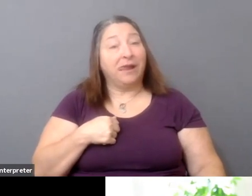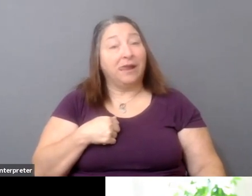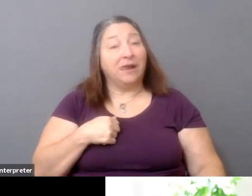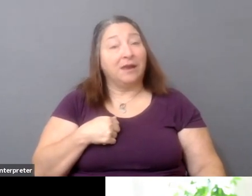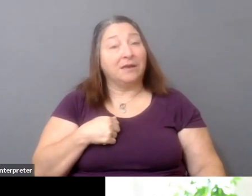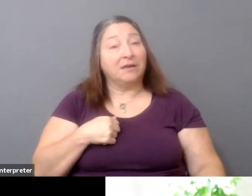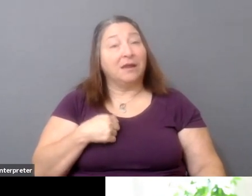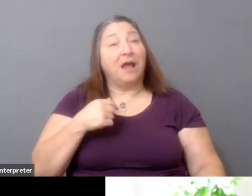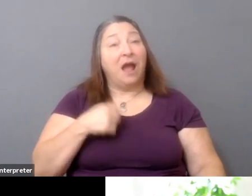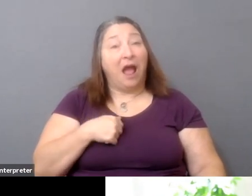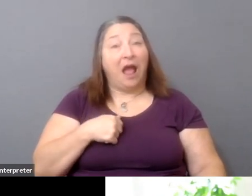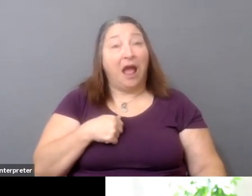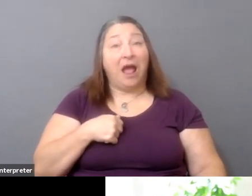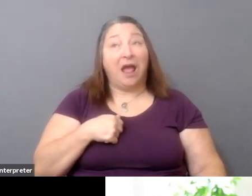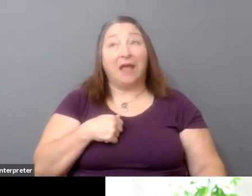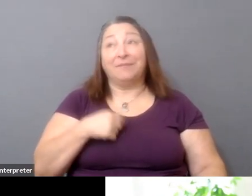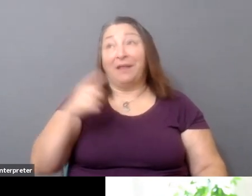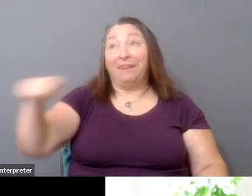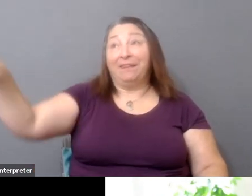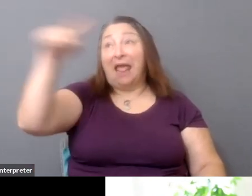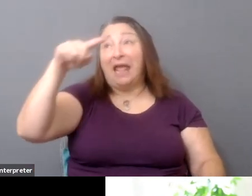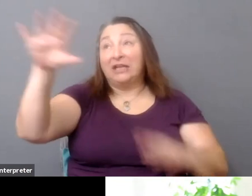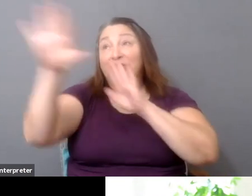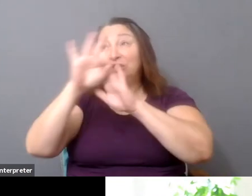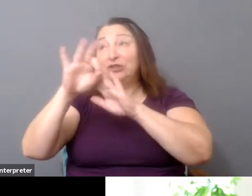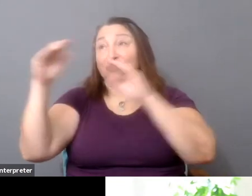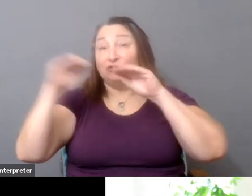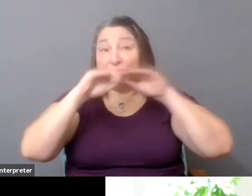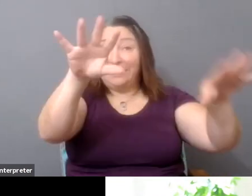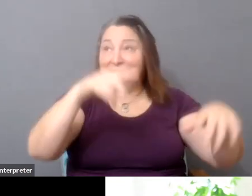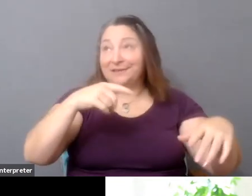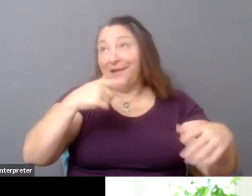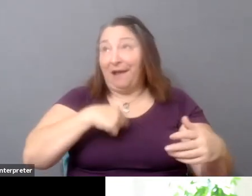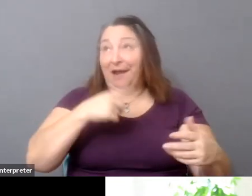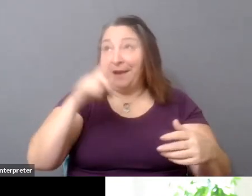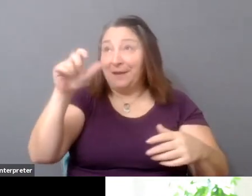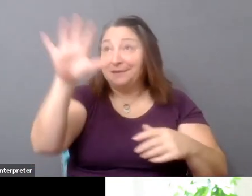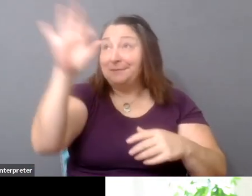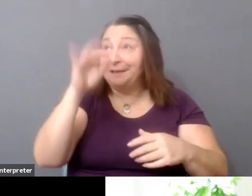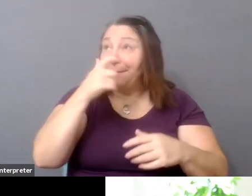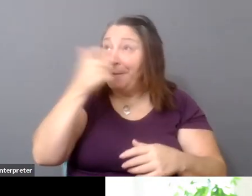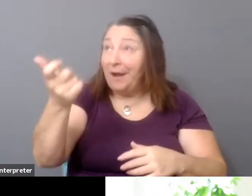choosing to release to me. Yeah, I think, like, maybe a decade ago there was a naive hope that I shared